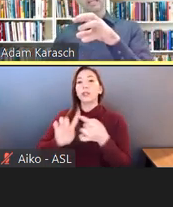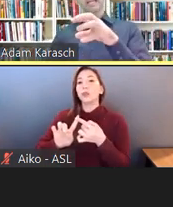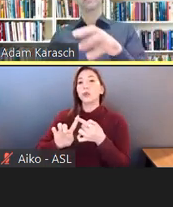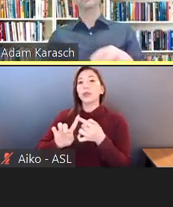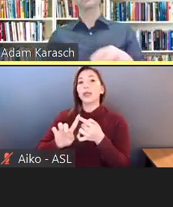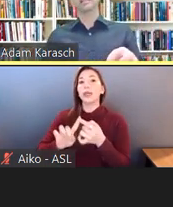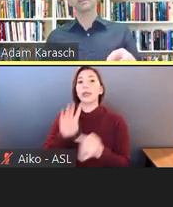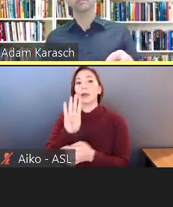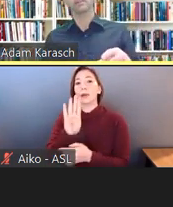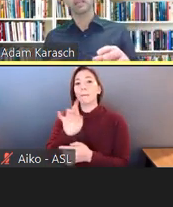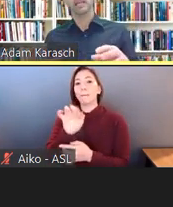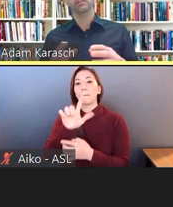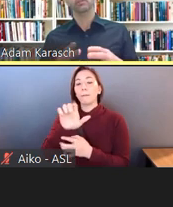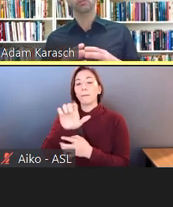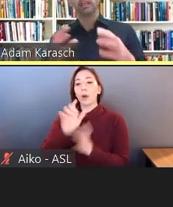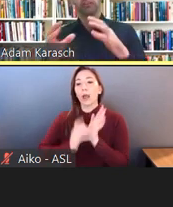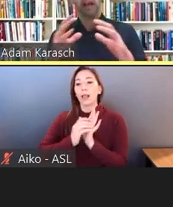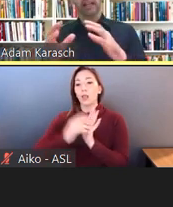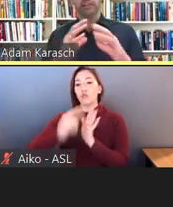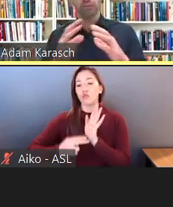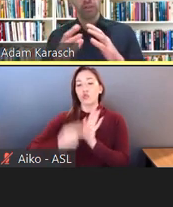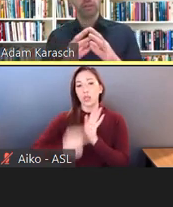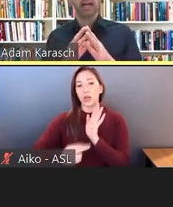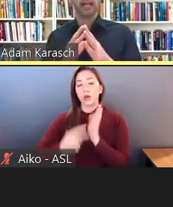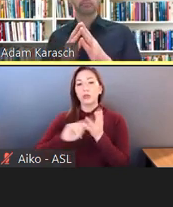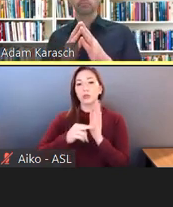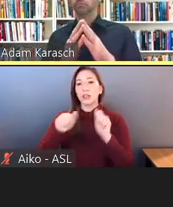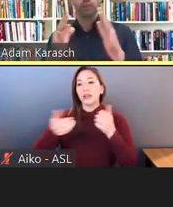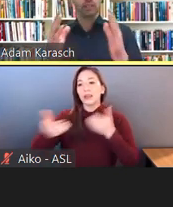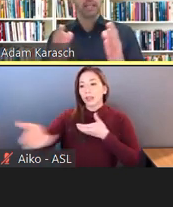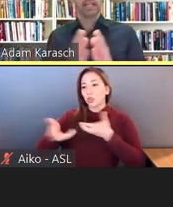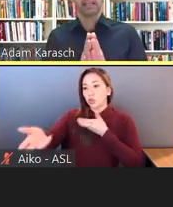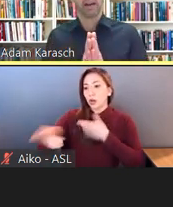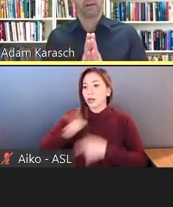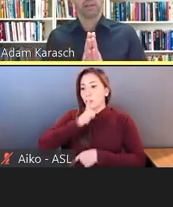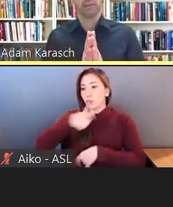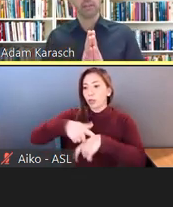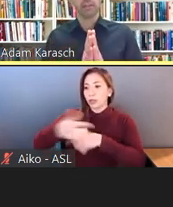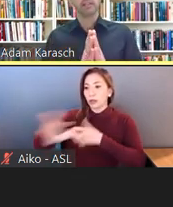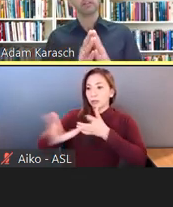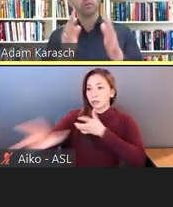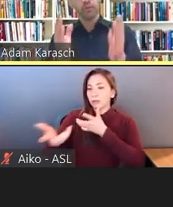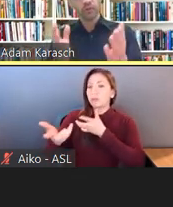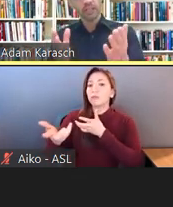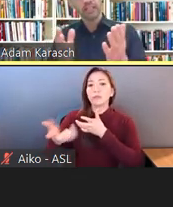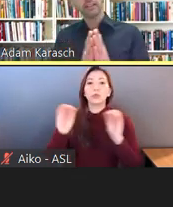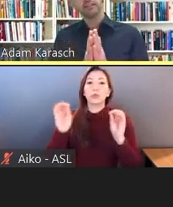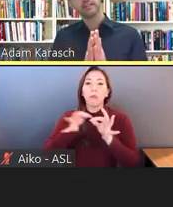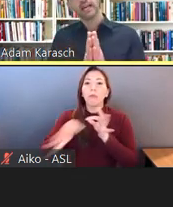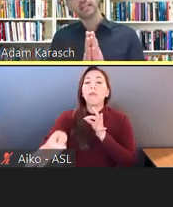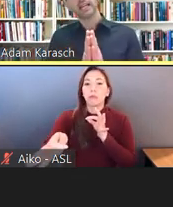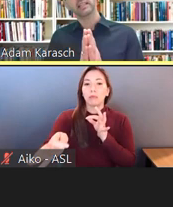And this allows the end-user to interact in real-time really in any environment. It's worth noting that this is not exactly